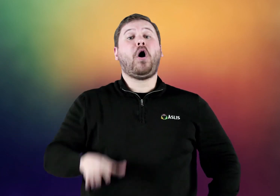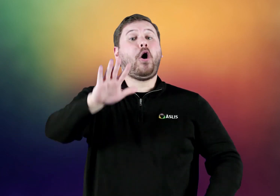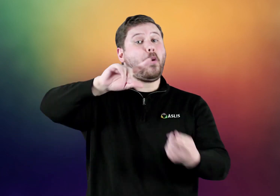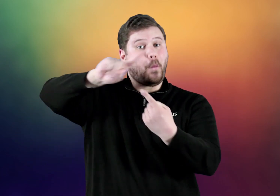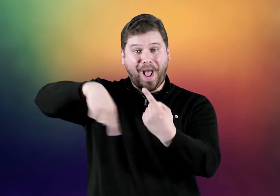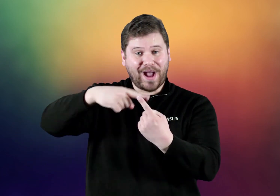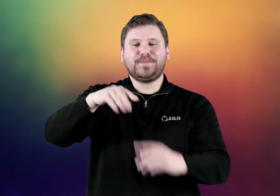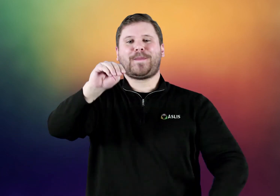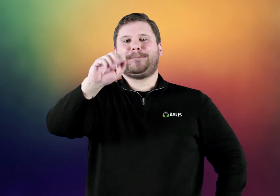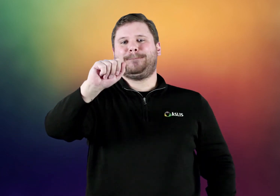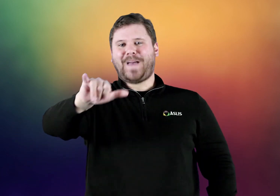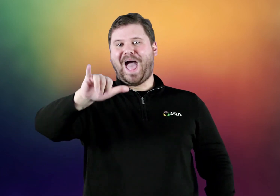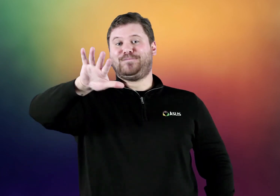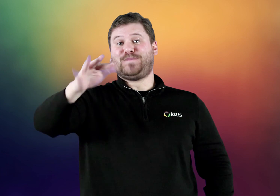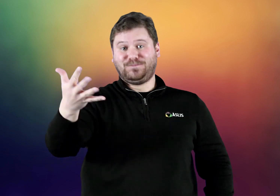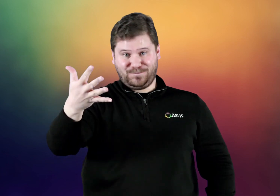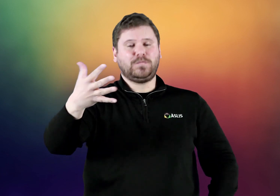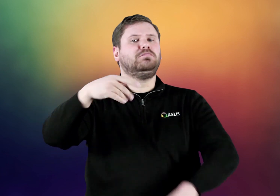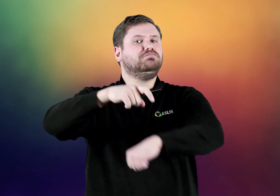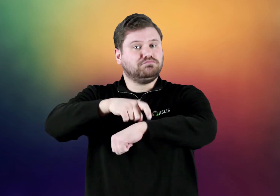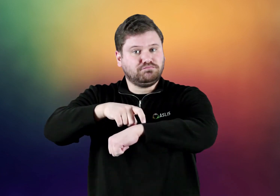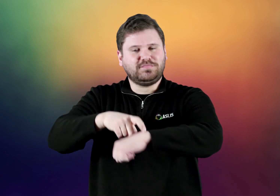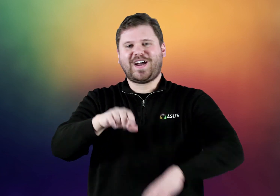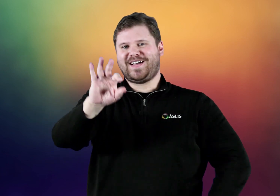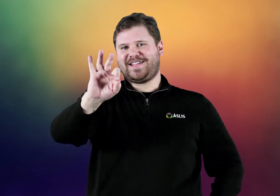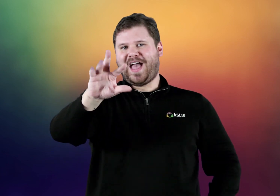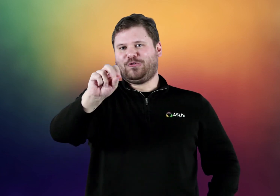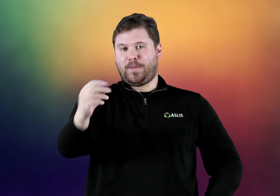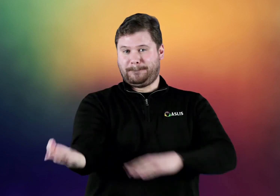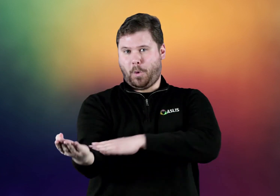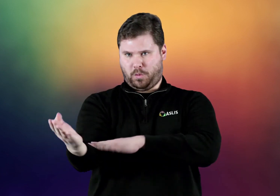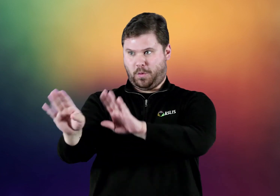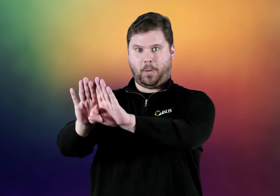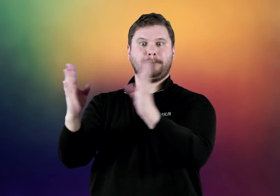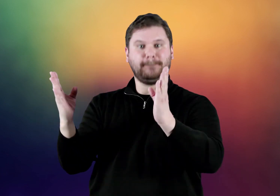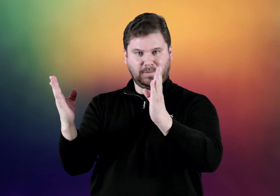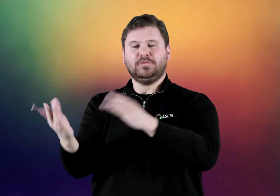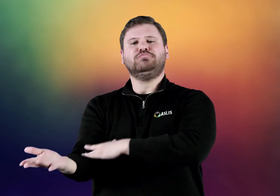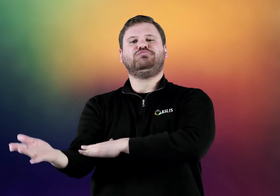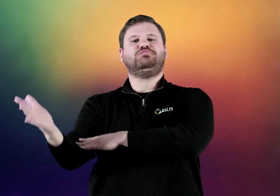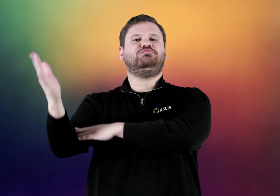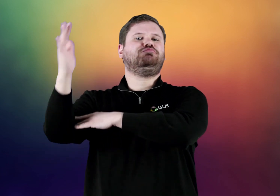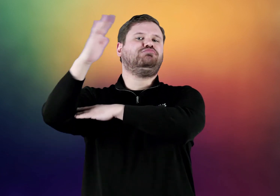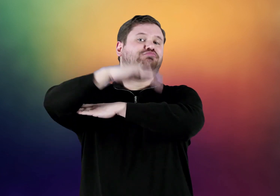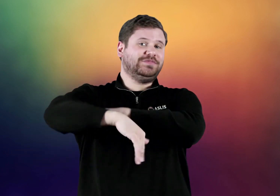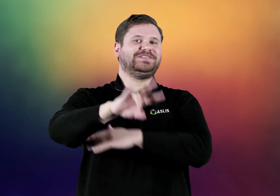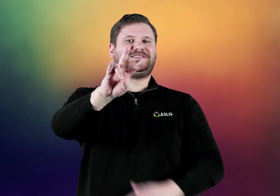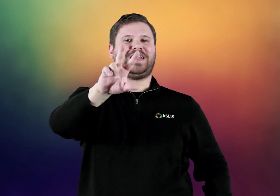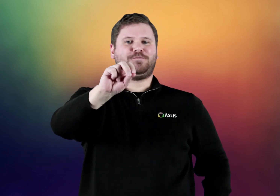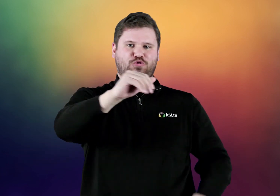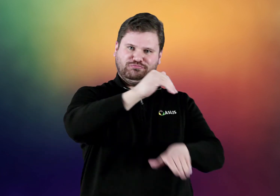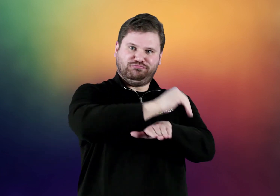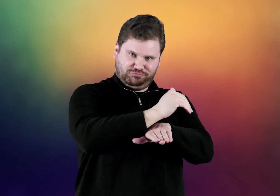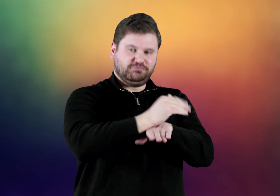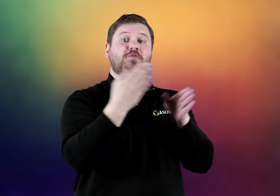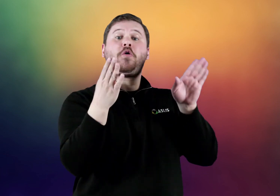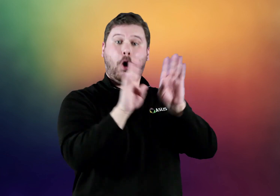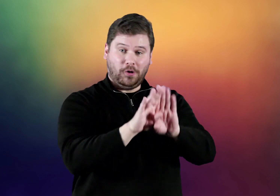When? May 5th. Time? The doors will open at 9:30am. The doors will close at 7:30pm.